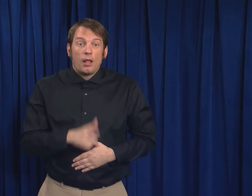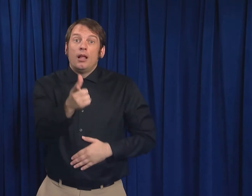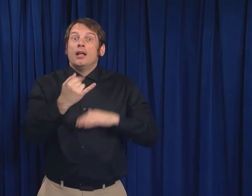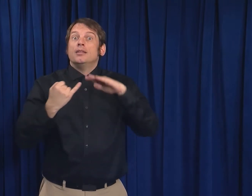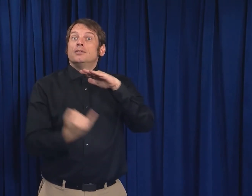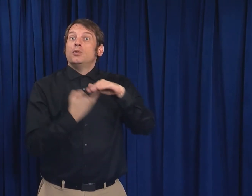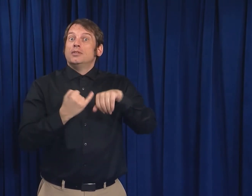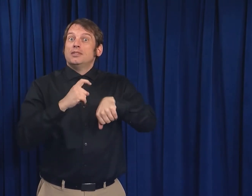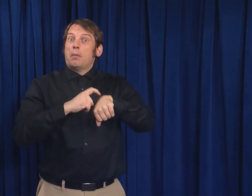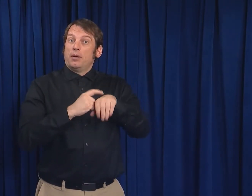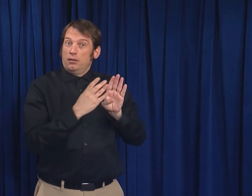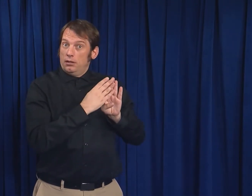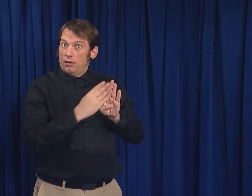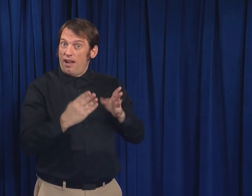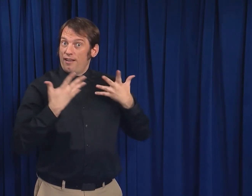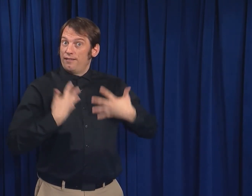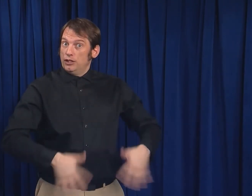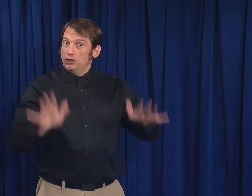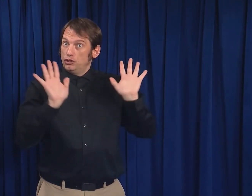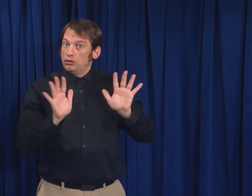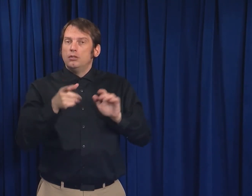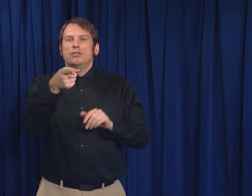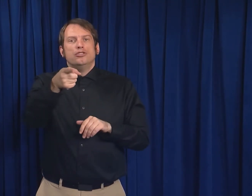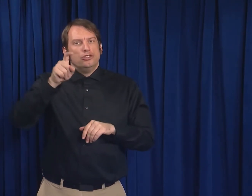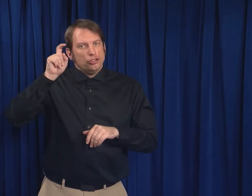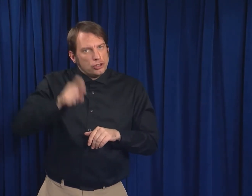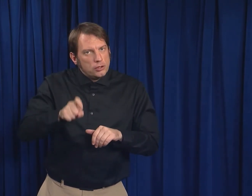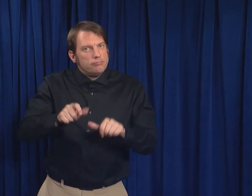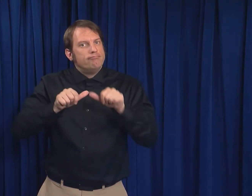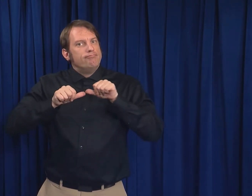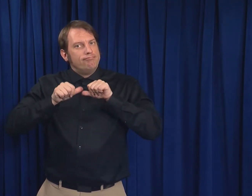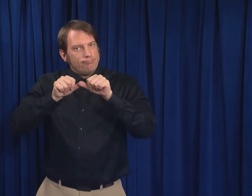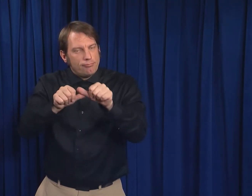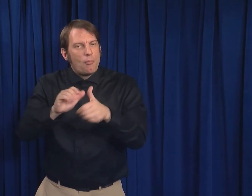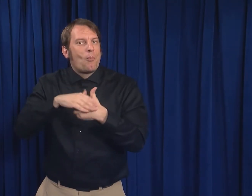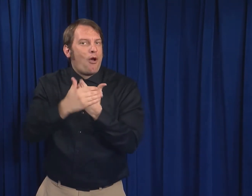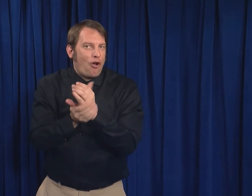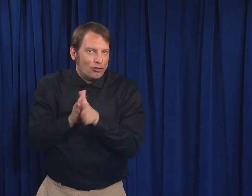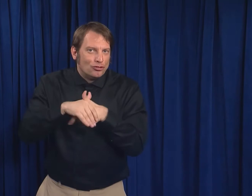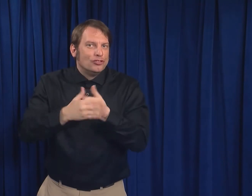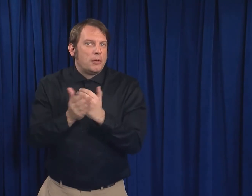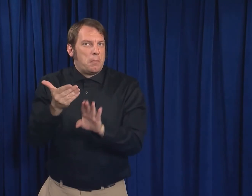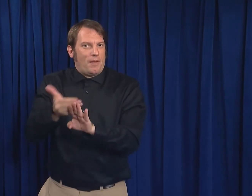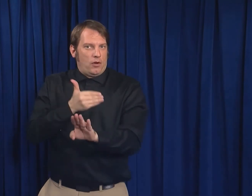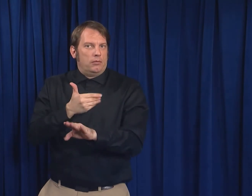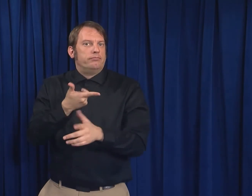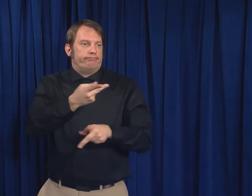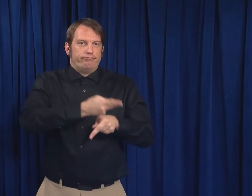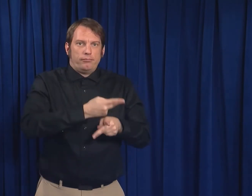When your isolation period ends, you and others should still continue to wash your hands